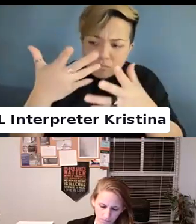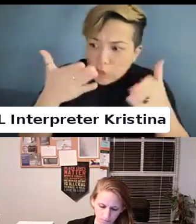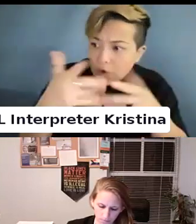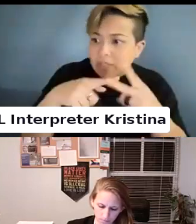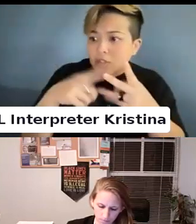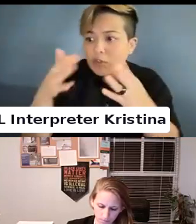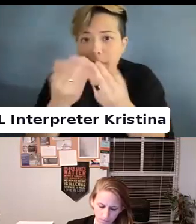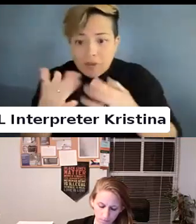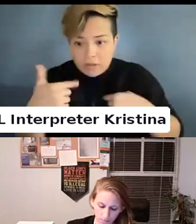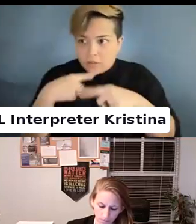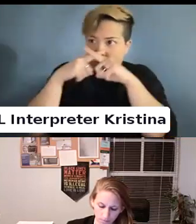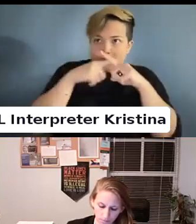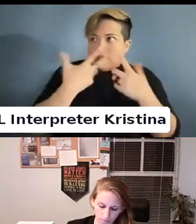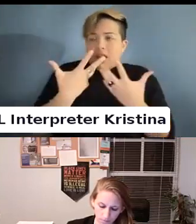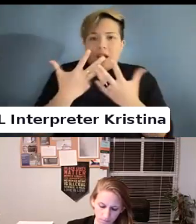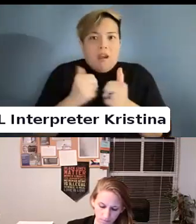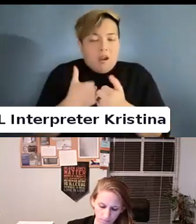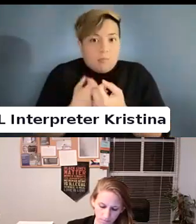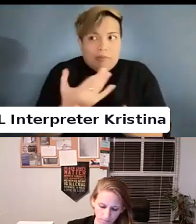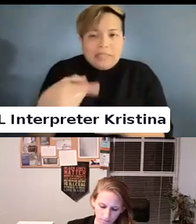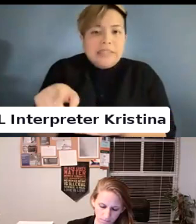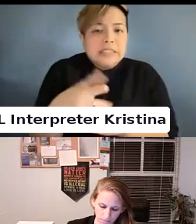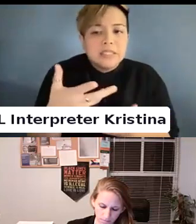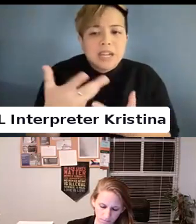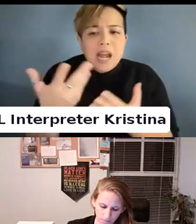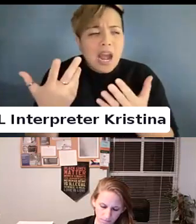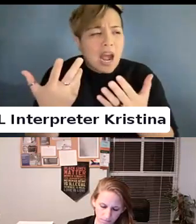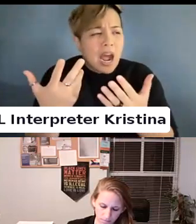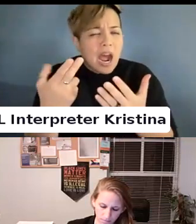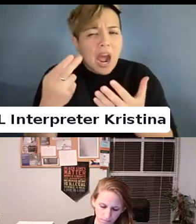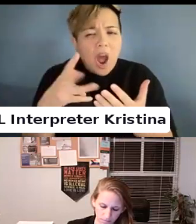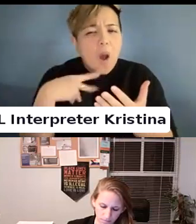So how on earth. I'm just thinking.